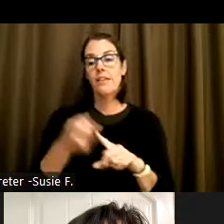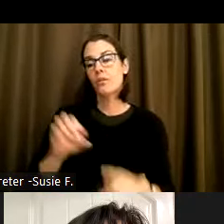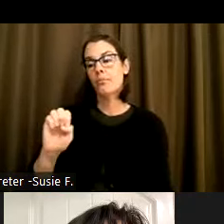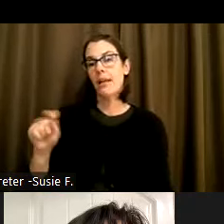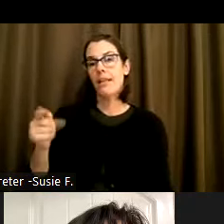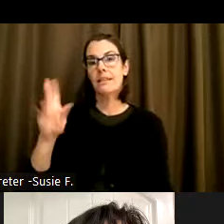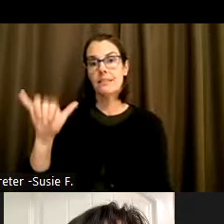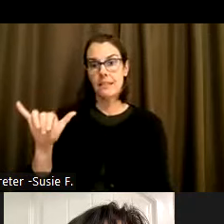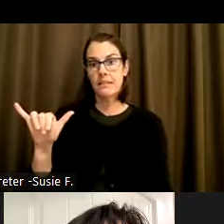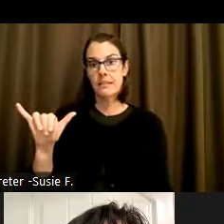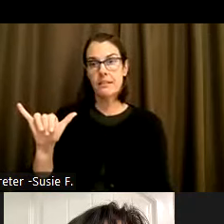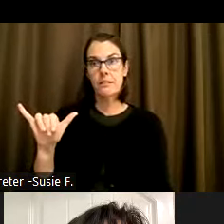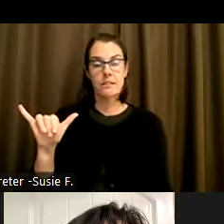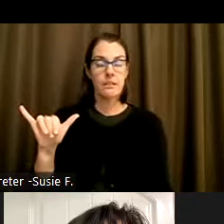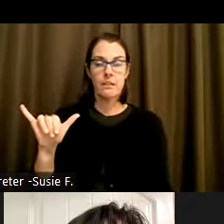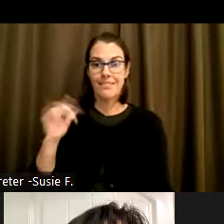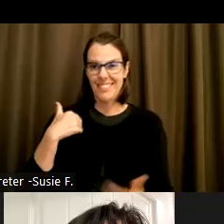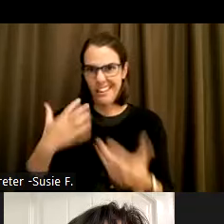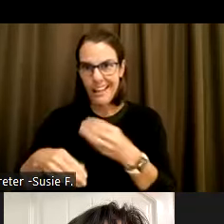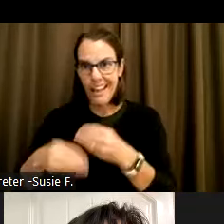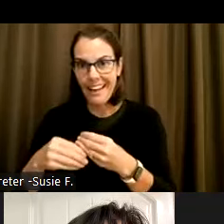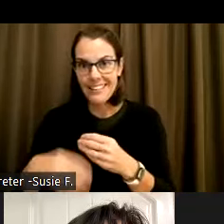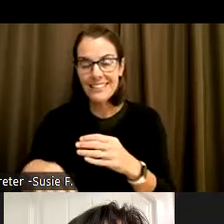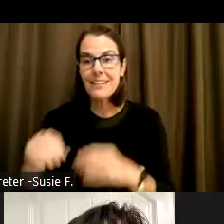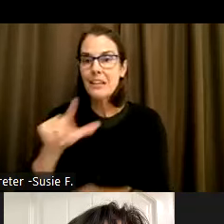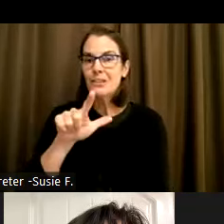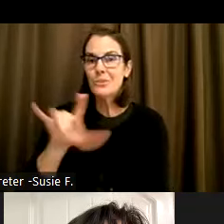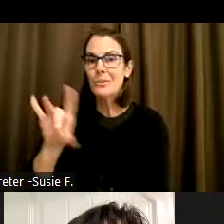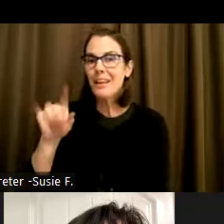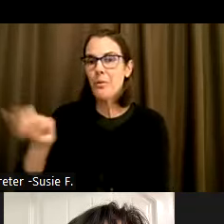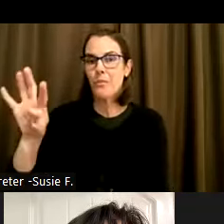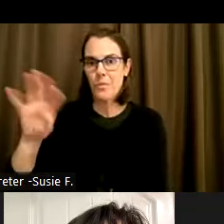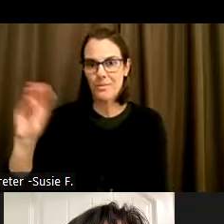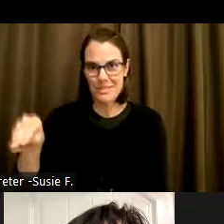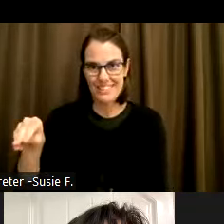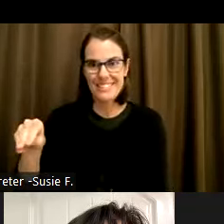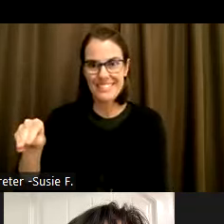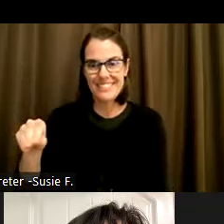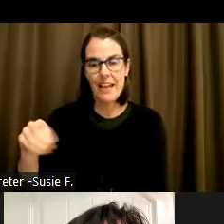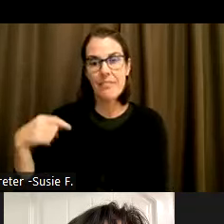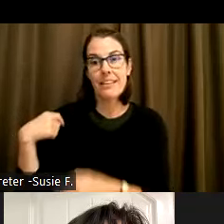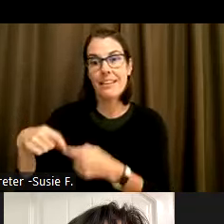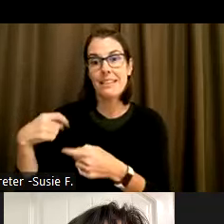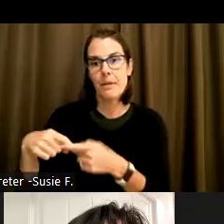which can fold on into that as well 28.4% of the Hispanic population or